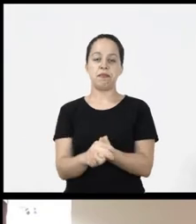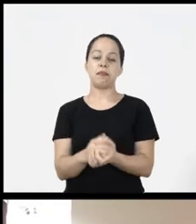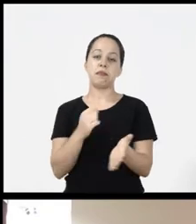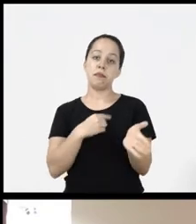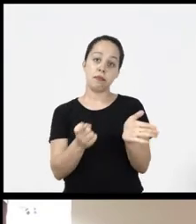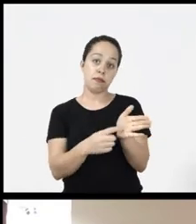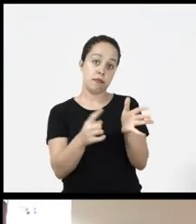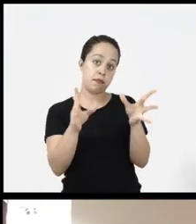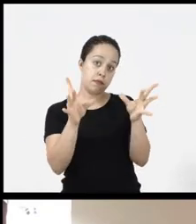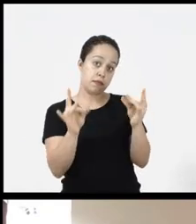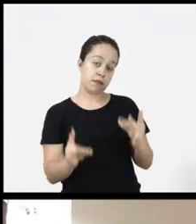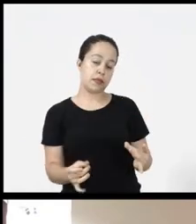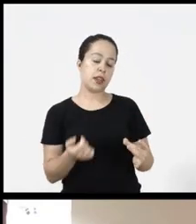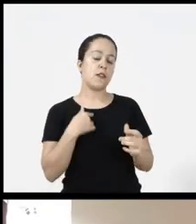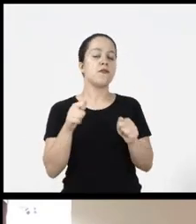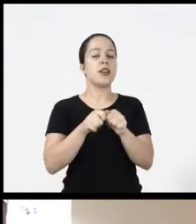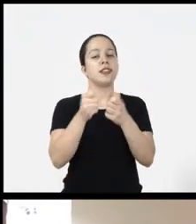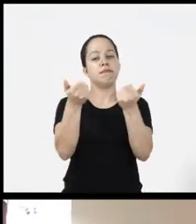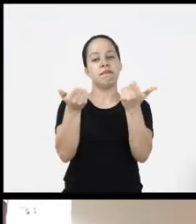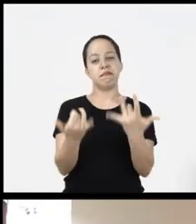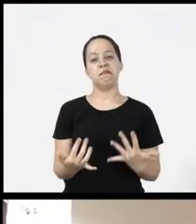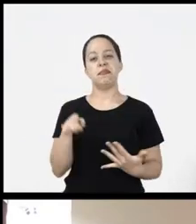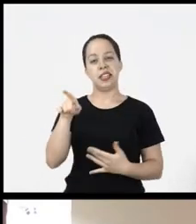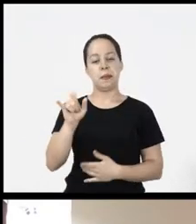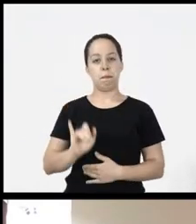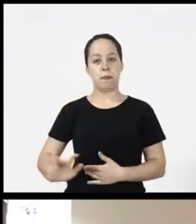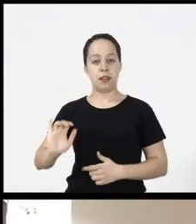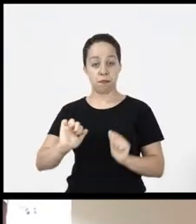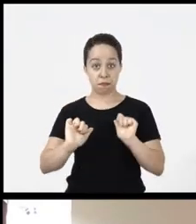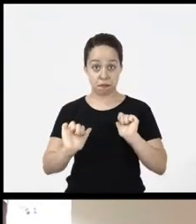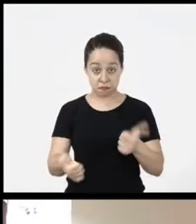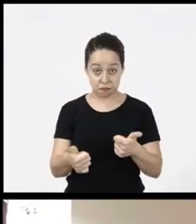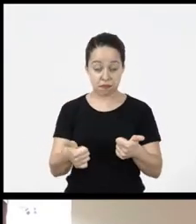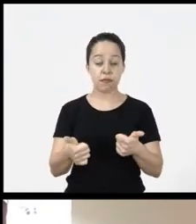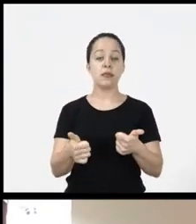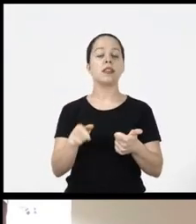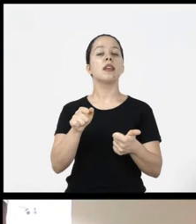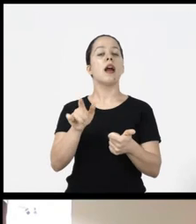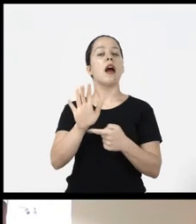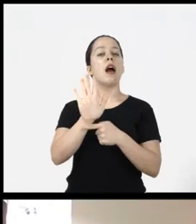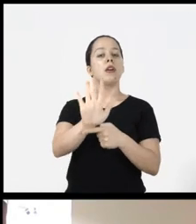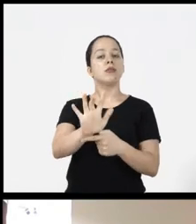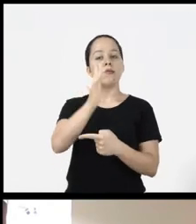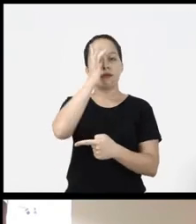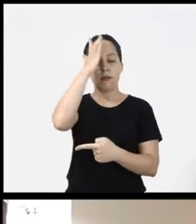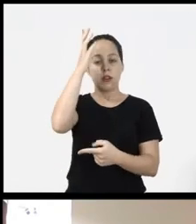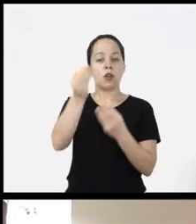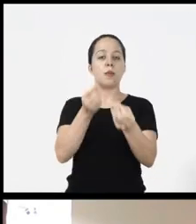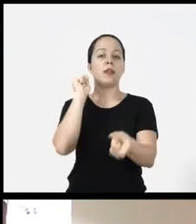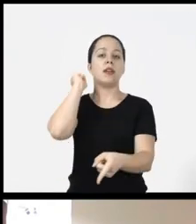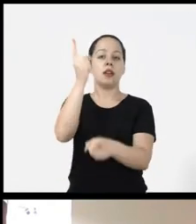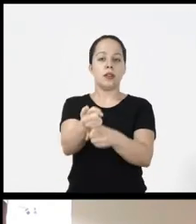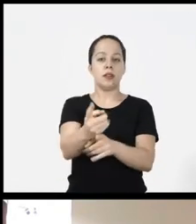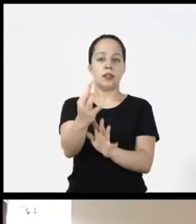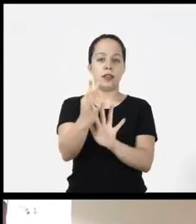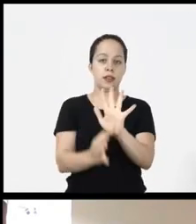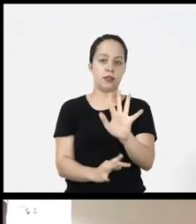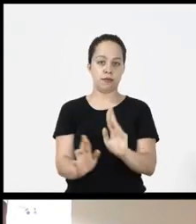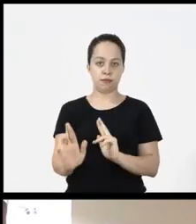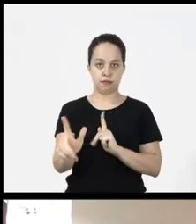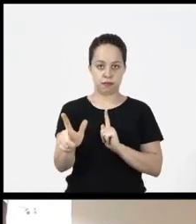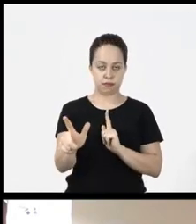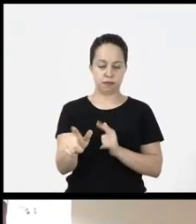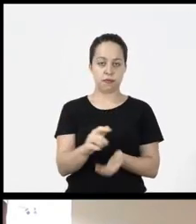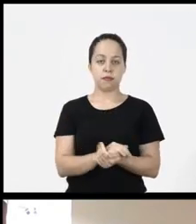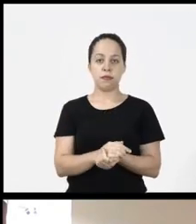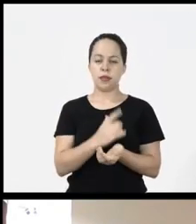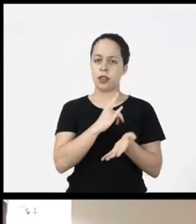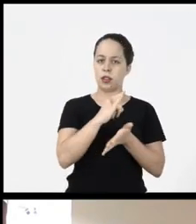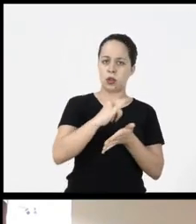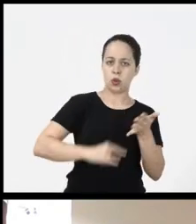description option and the line I make o the description I find where the alternative text is